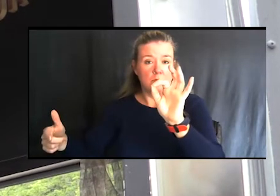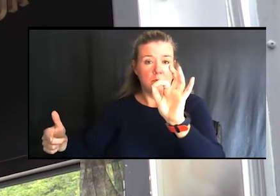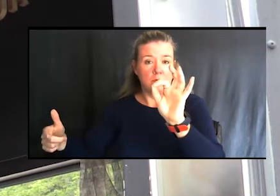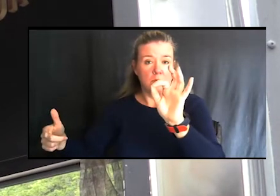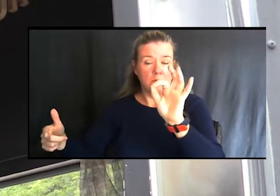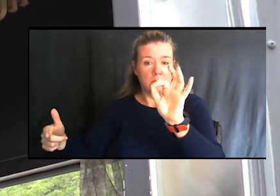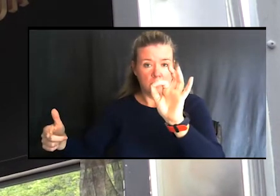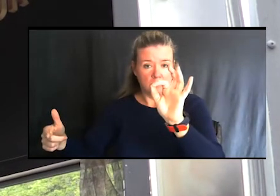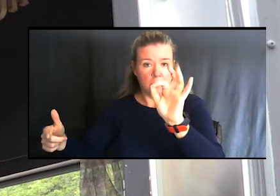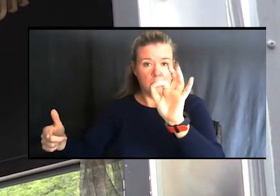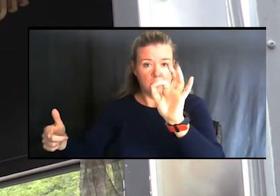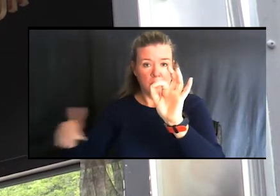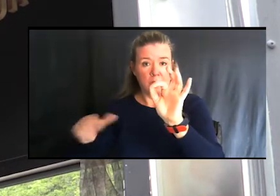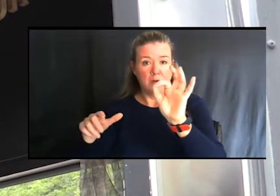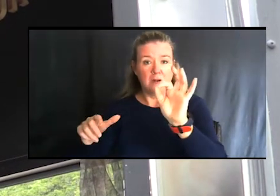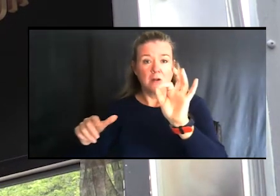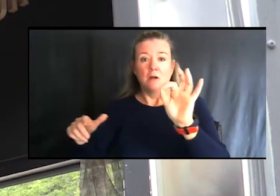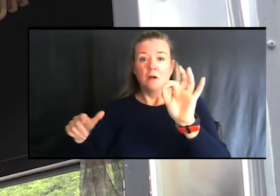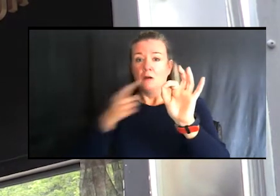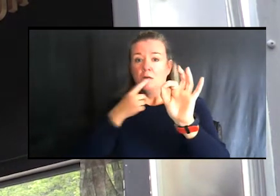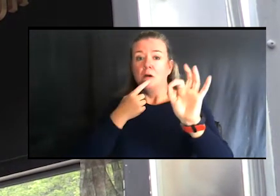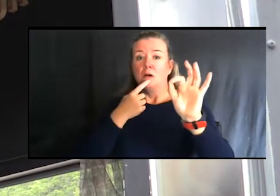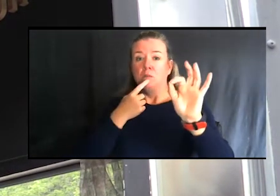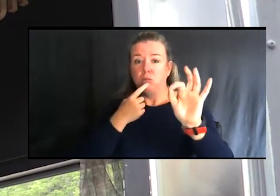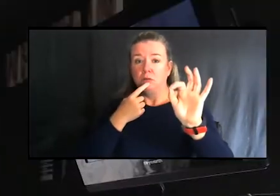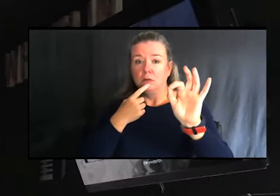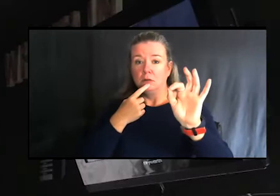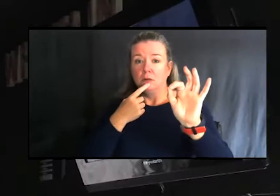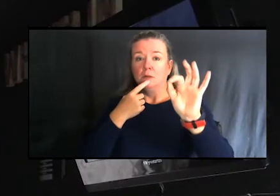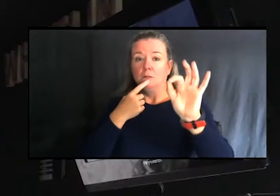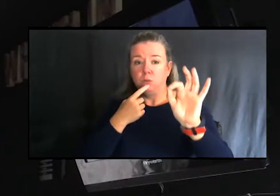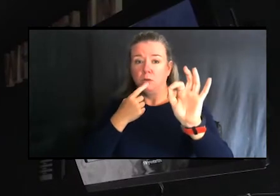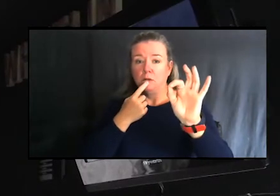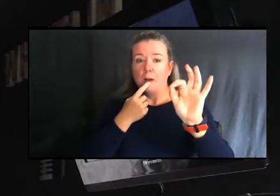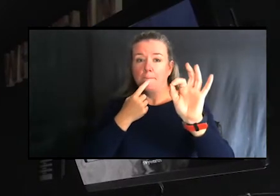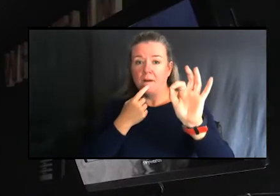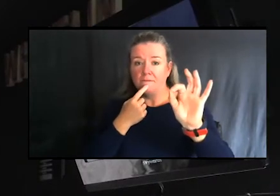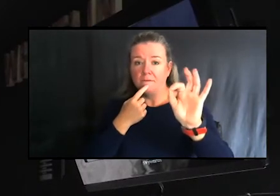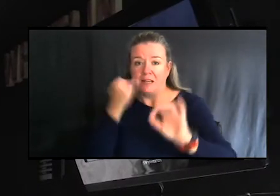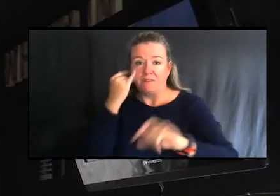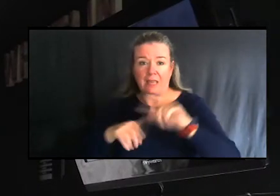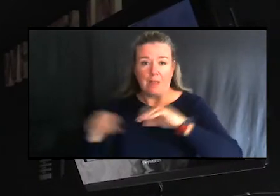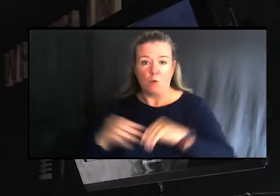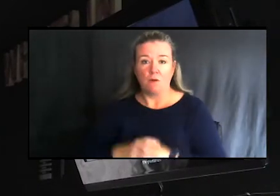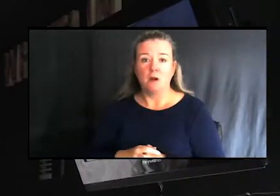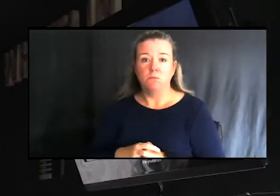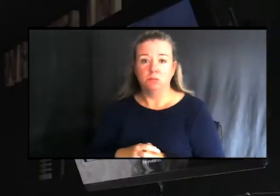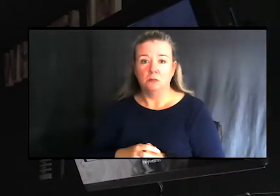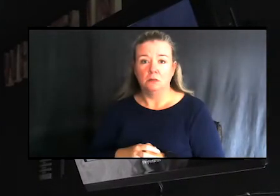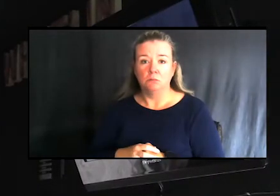The sip and puff trigger actuator works by a person puffing in just like taking a drink out of a straw.